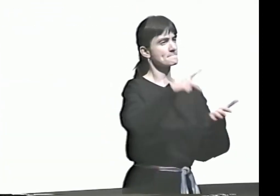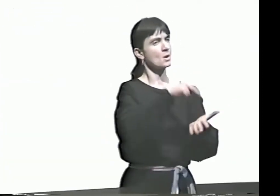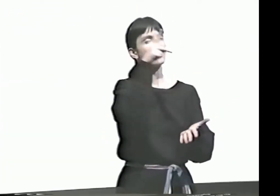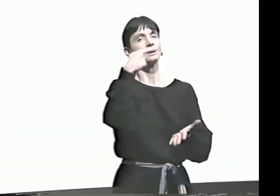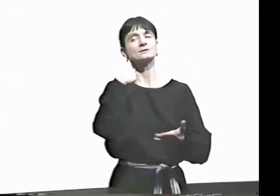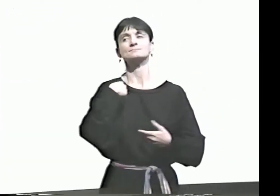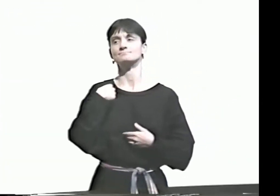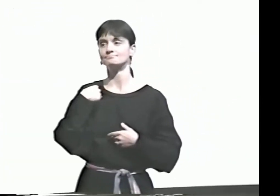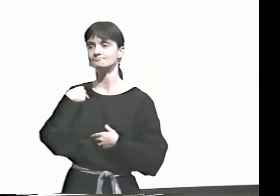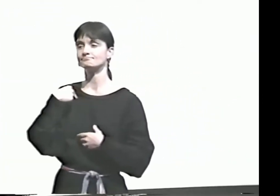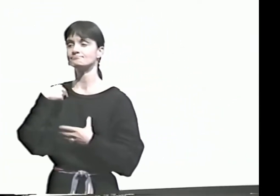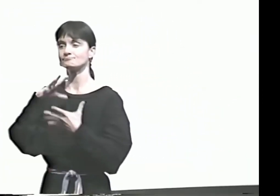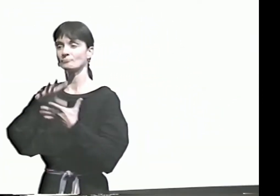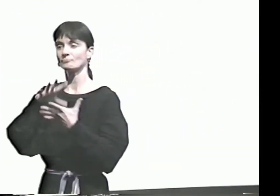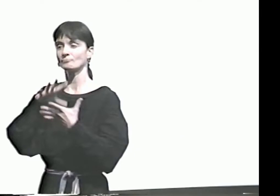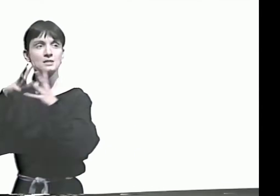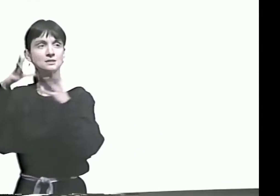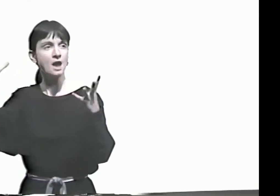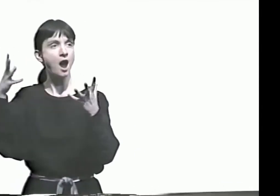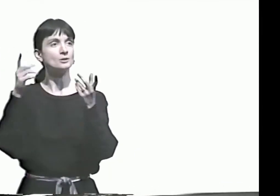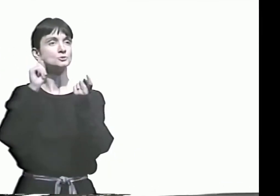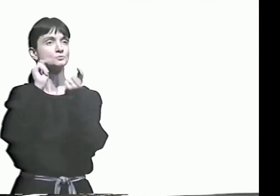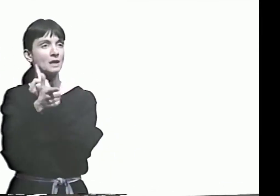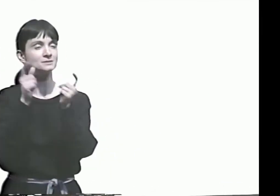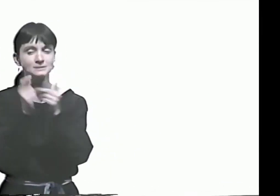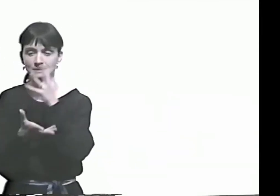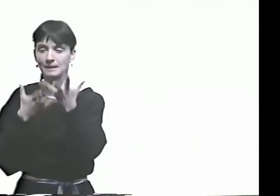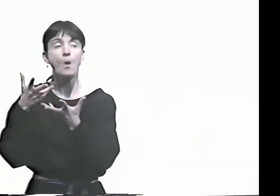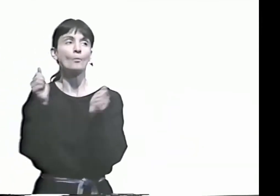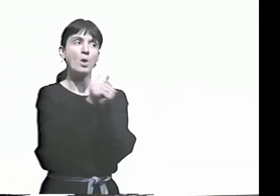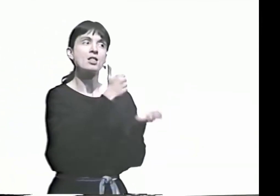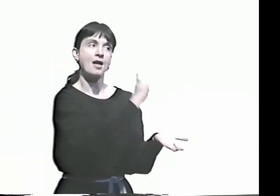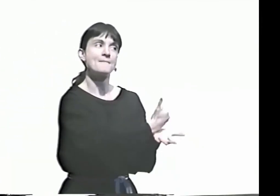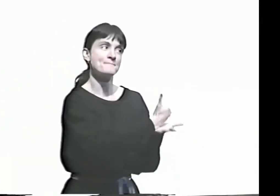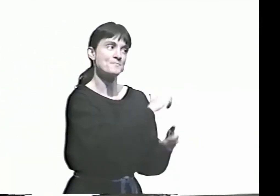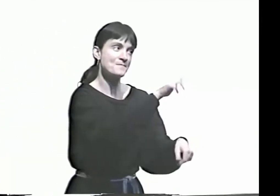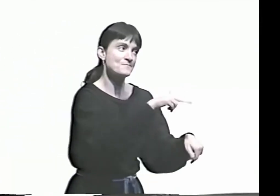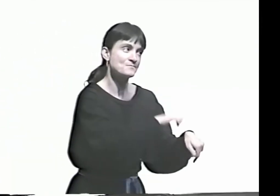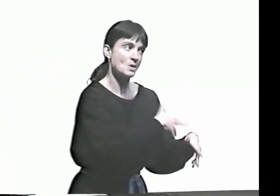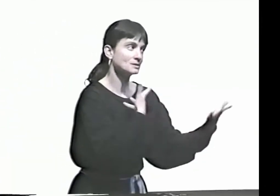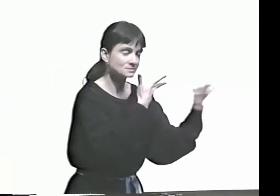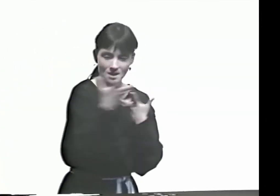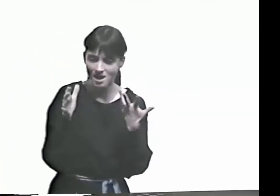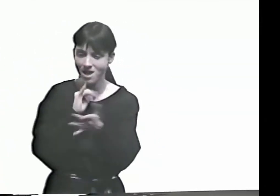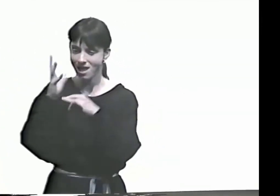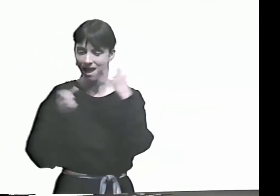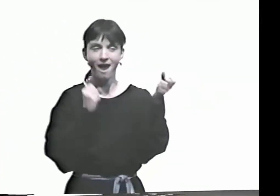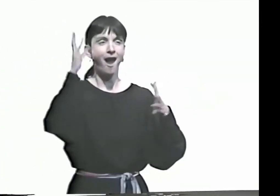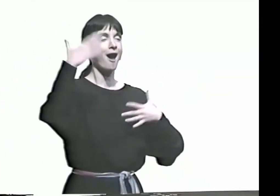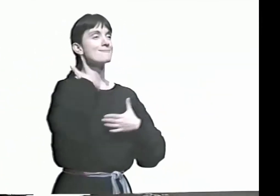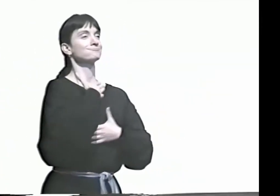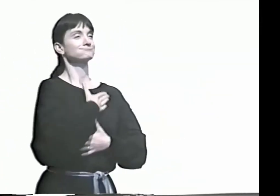BECAUSE OF THAT. SO ANYWAY, BACK TO MY ORIGINAL THOUGHT.